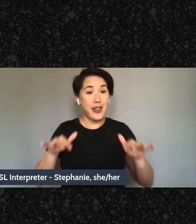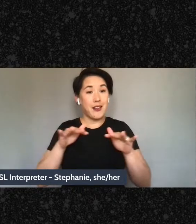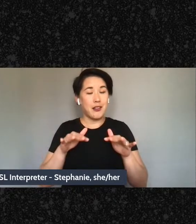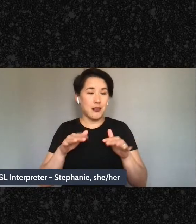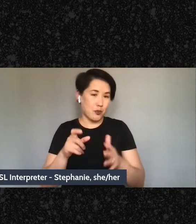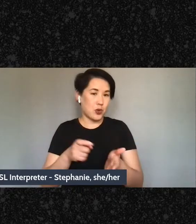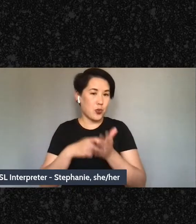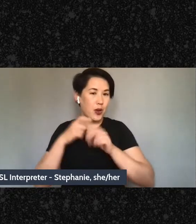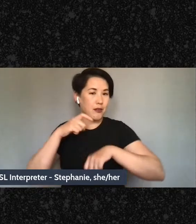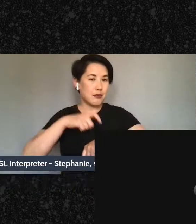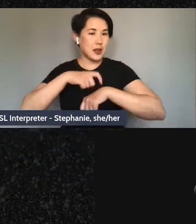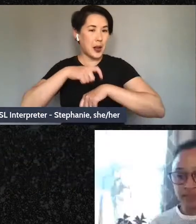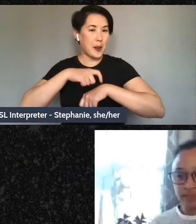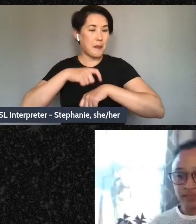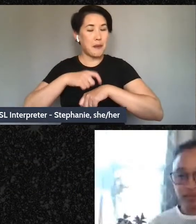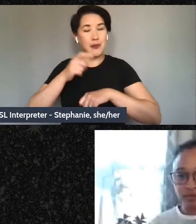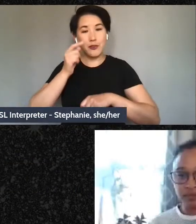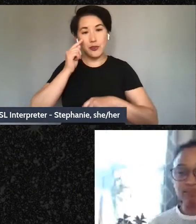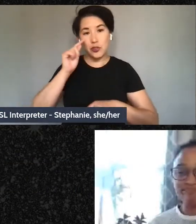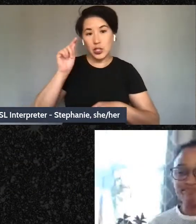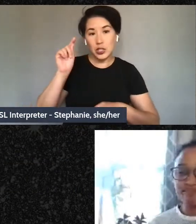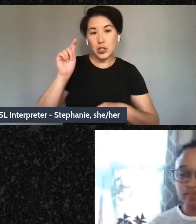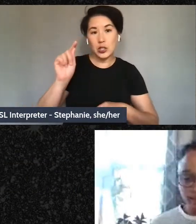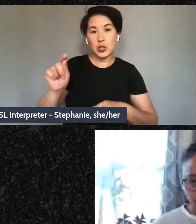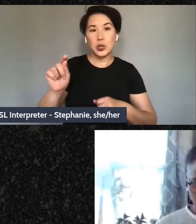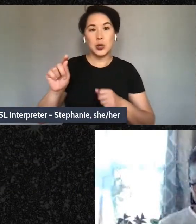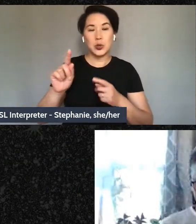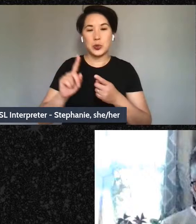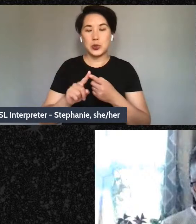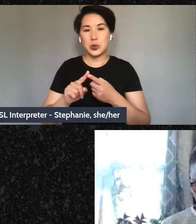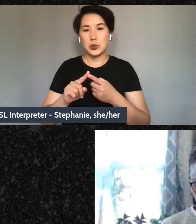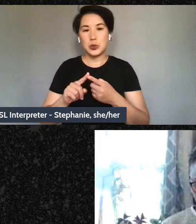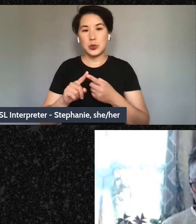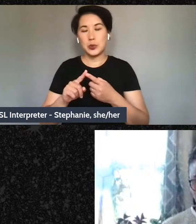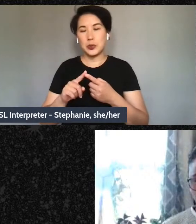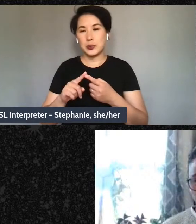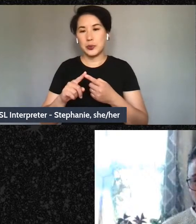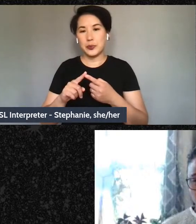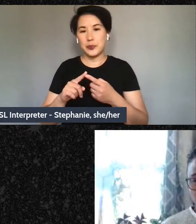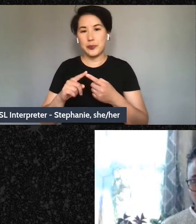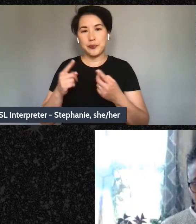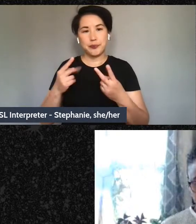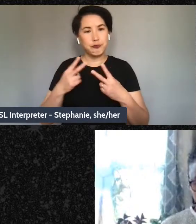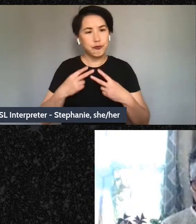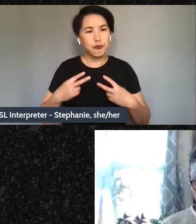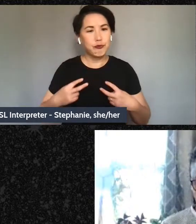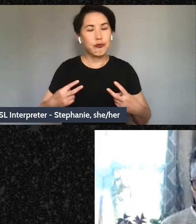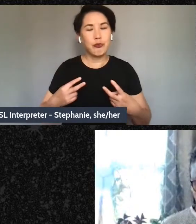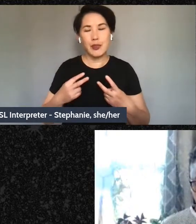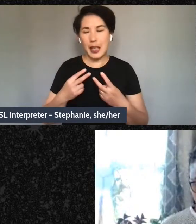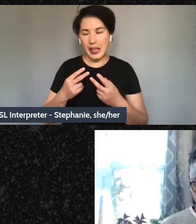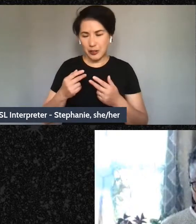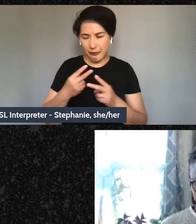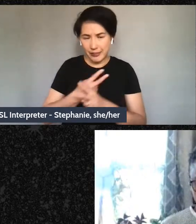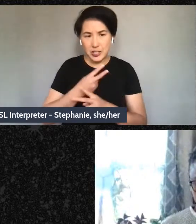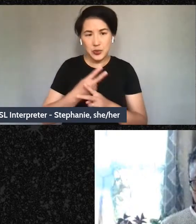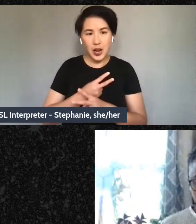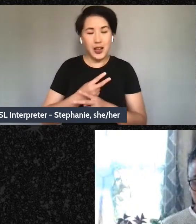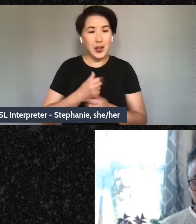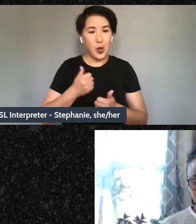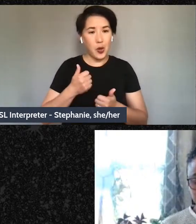But for you to really dig into what it is that is is really at the bay at your base, what are your